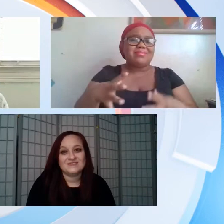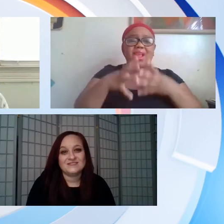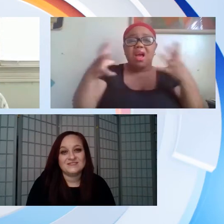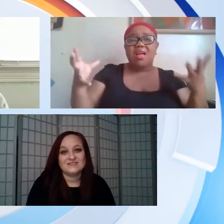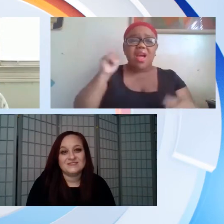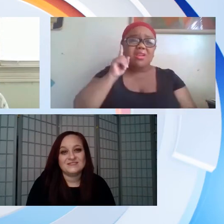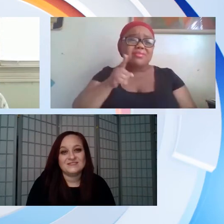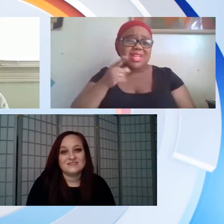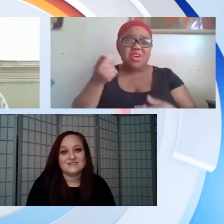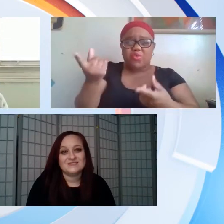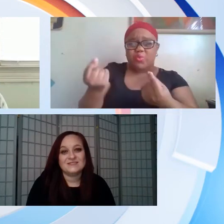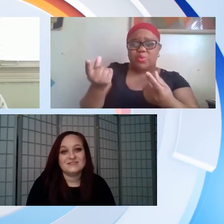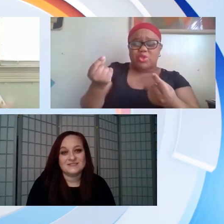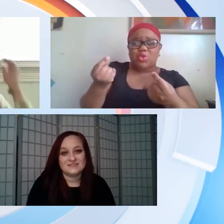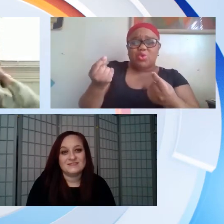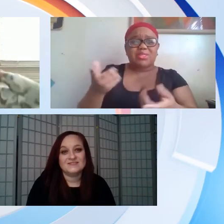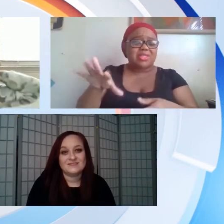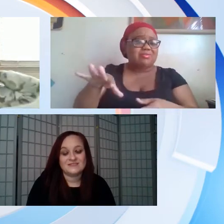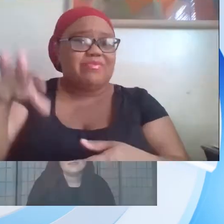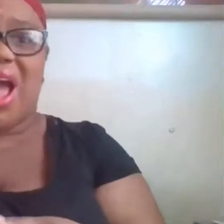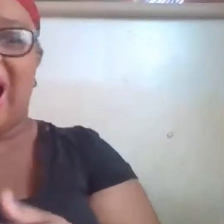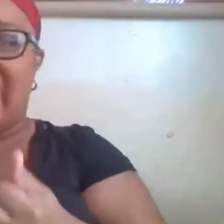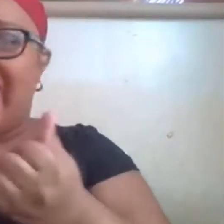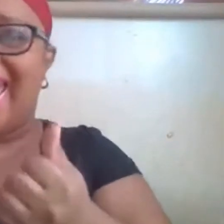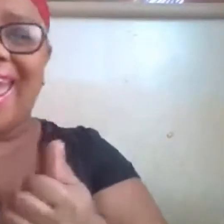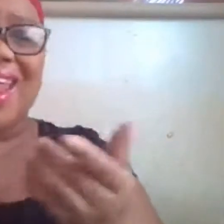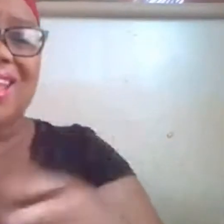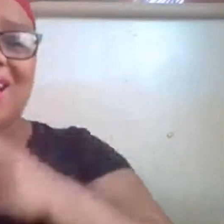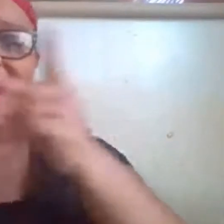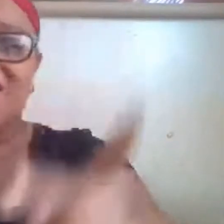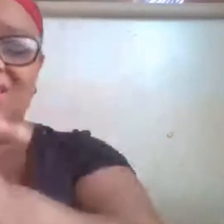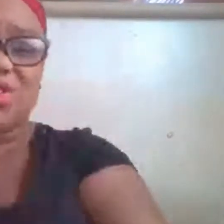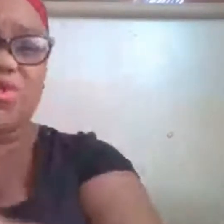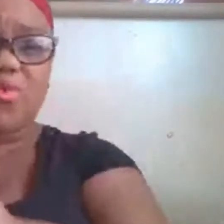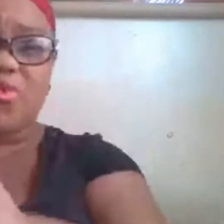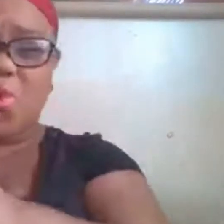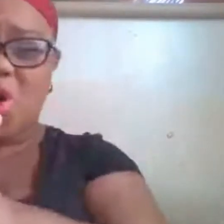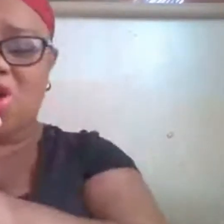not to accept less I know a lot of deaf and hard of hearing people are just looking for